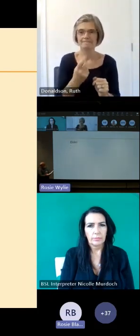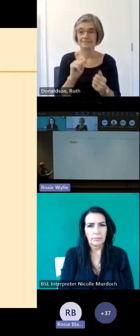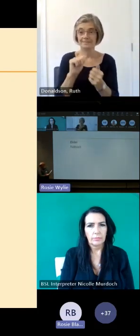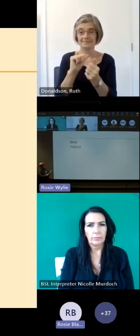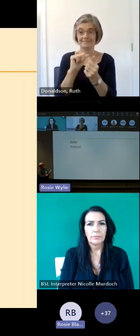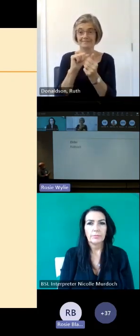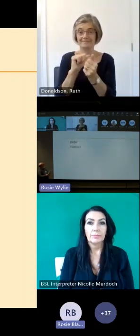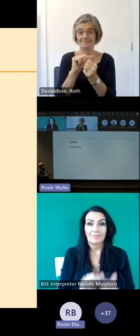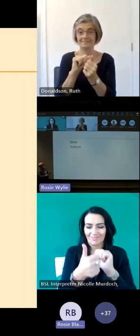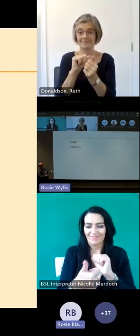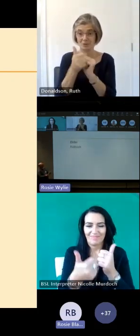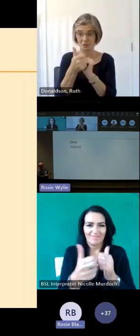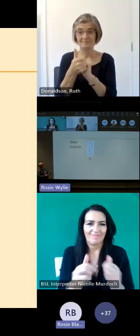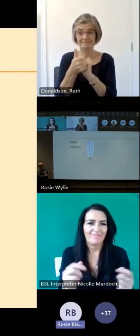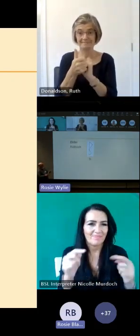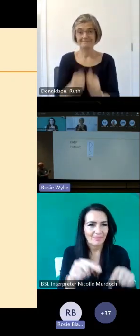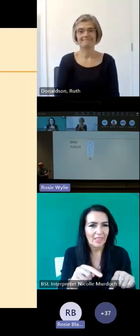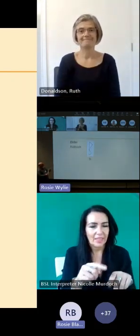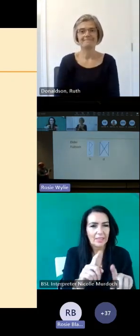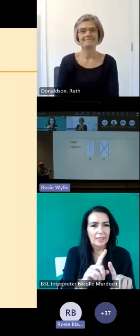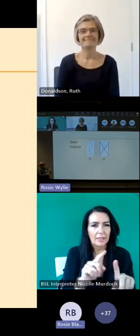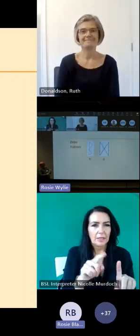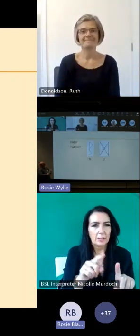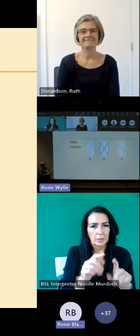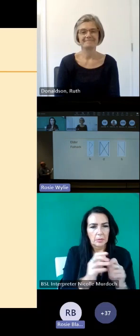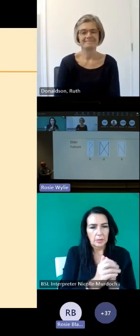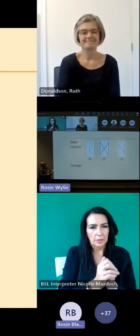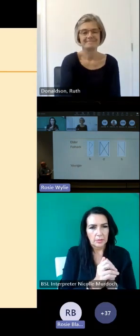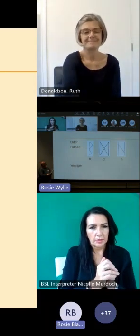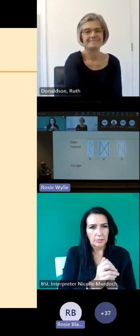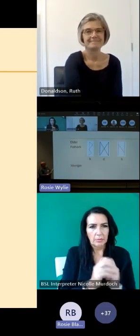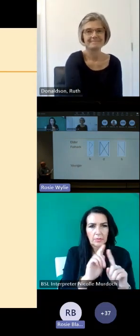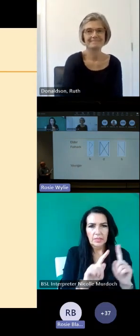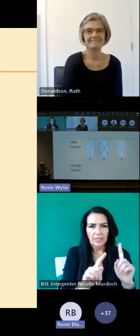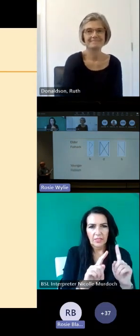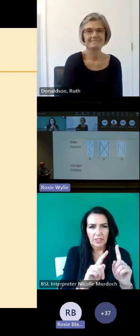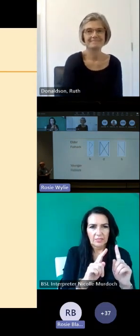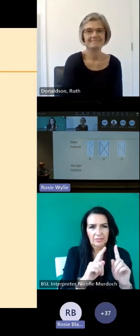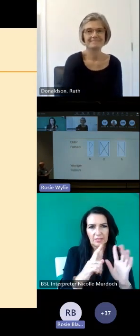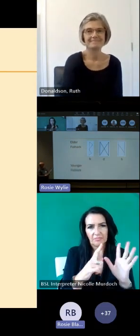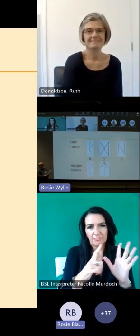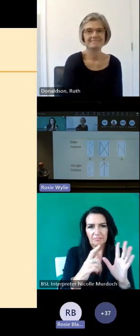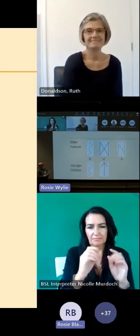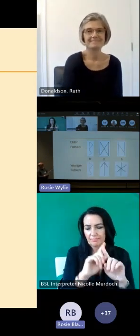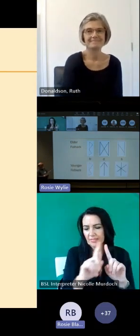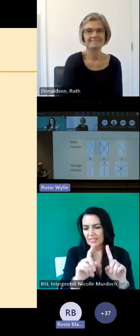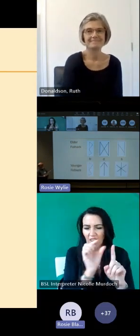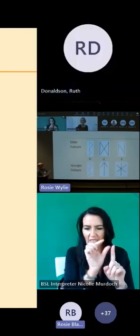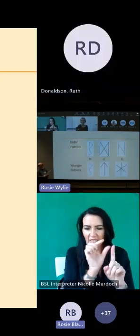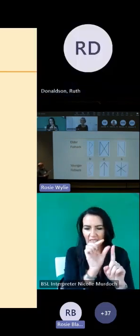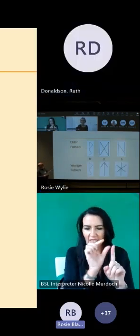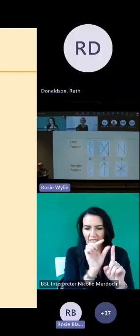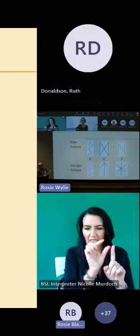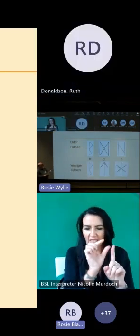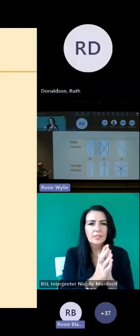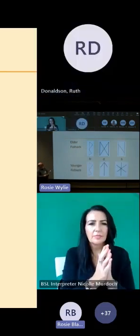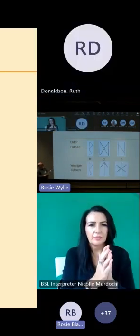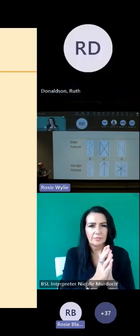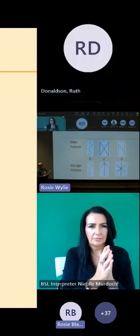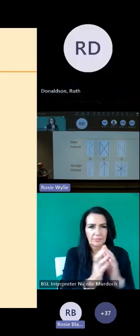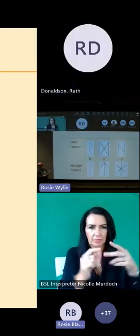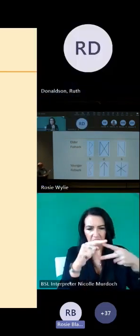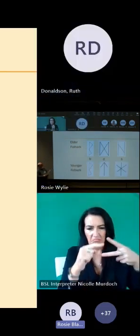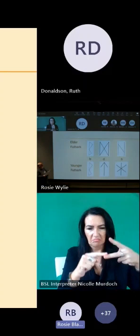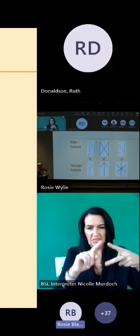here we have um some letters in the Elder foot AR and the younger foot AR and you can see that